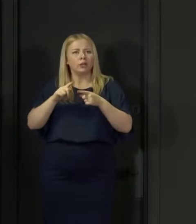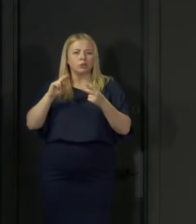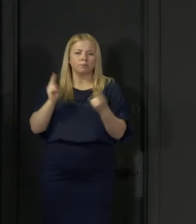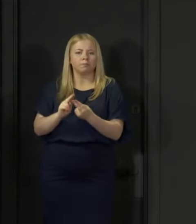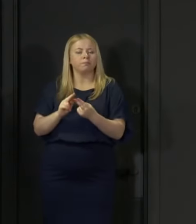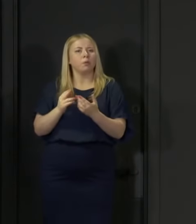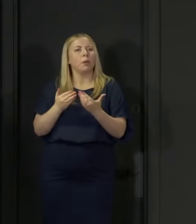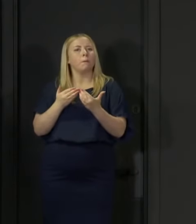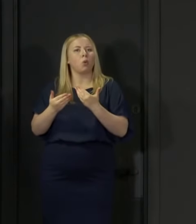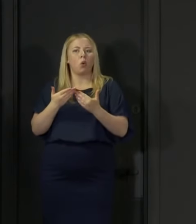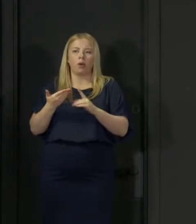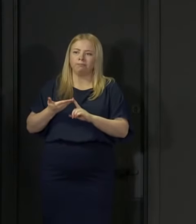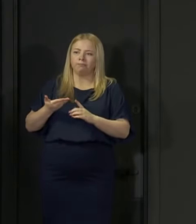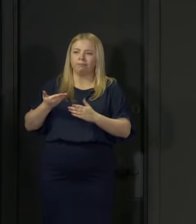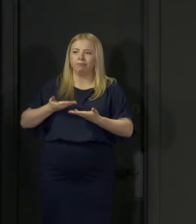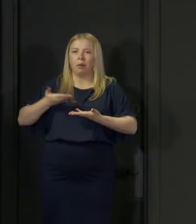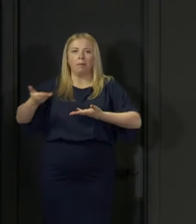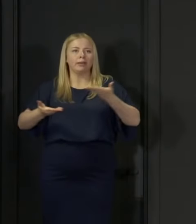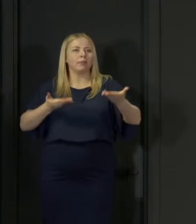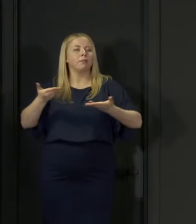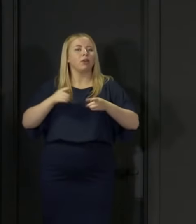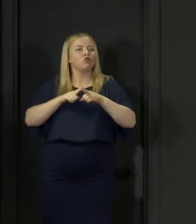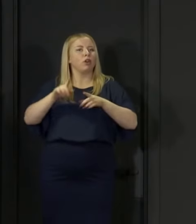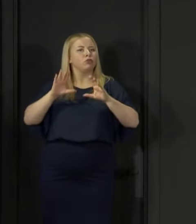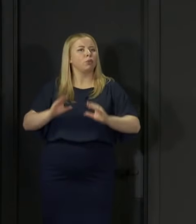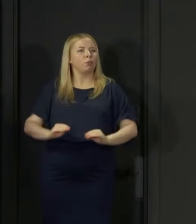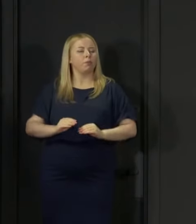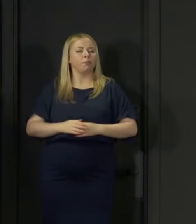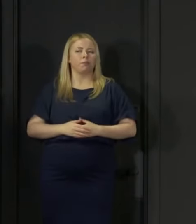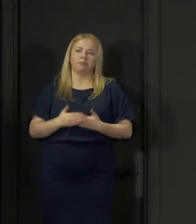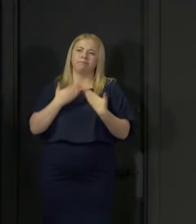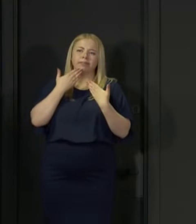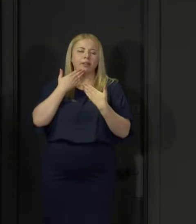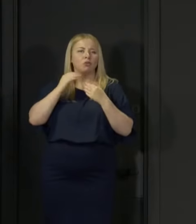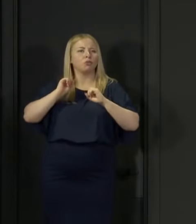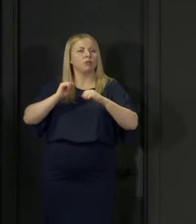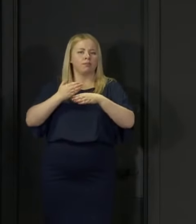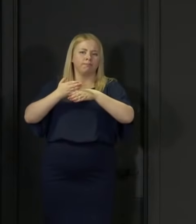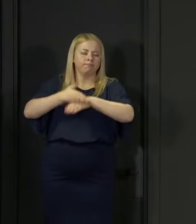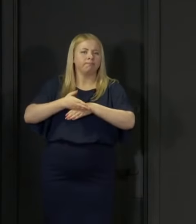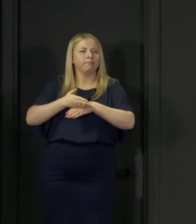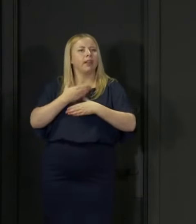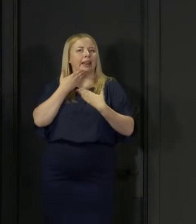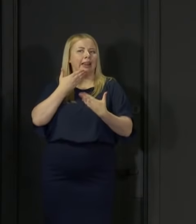And I am extremely grateful to them for their considerable efforts.